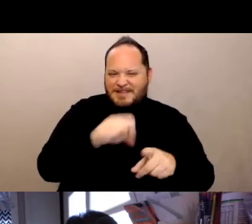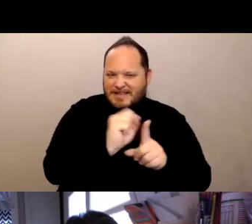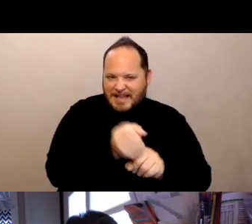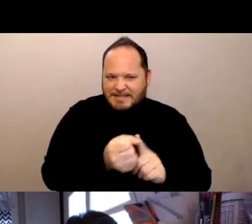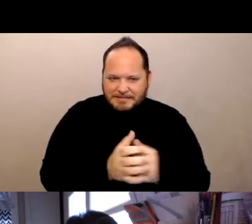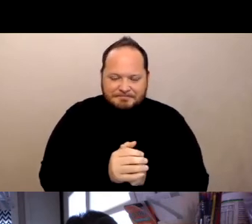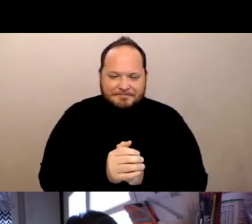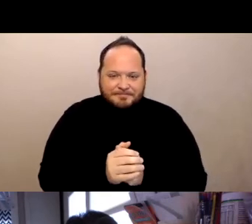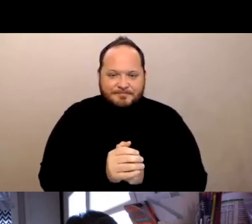Next,